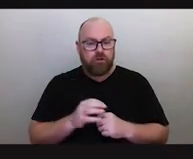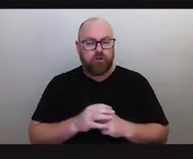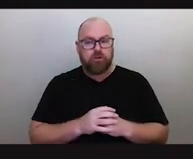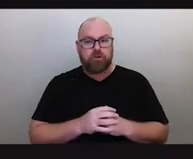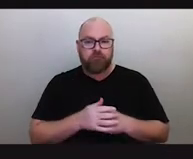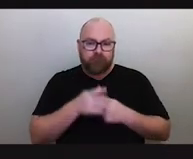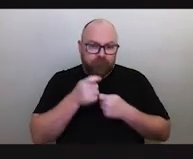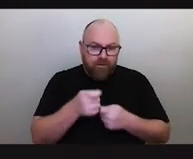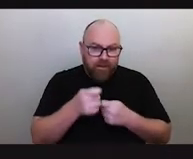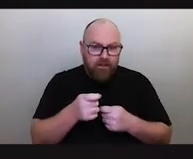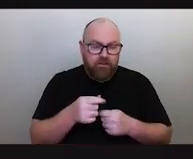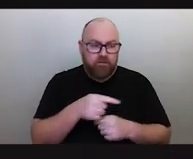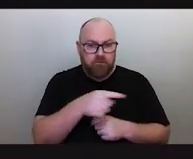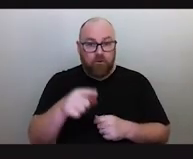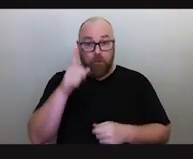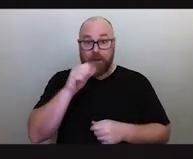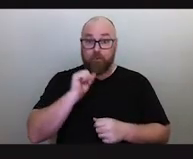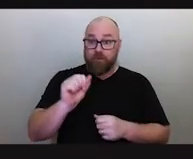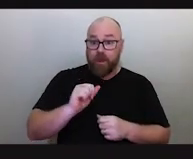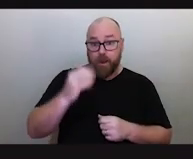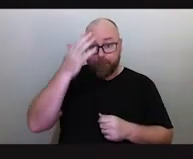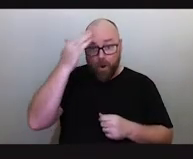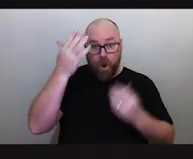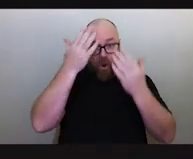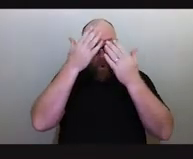whose minds are big enough and open enough and want to know